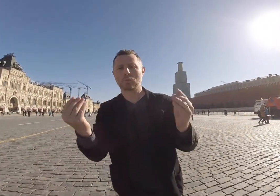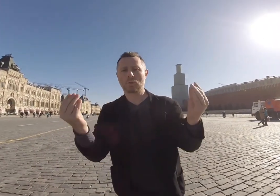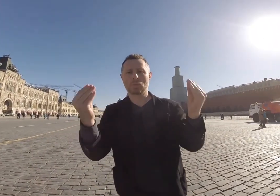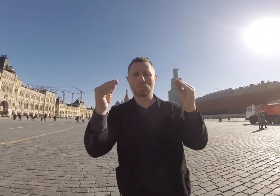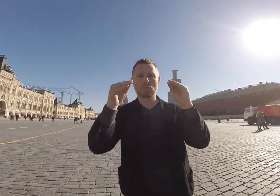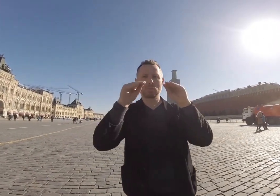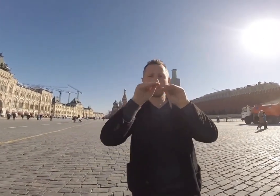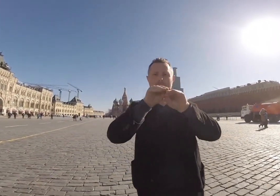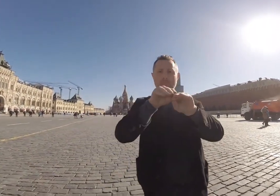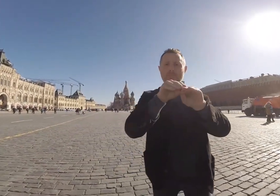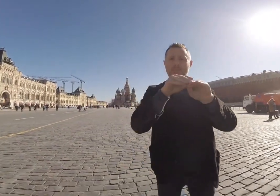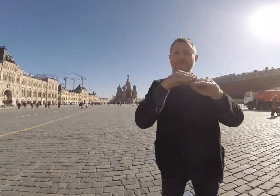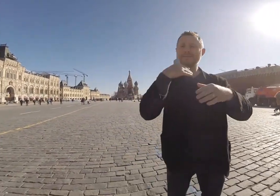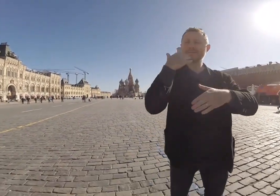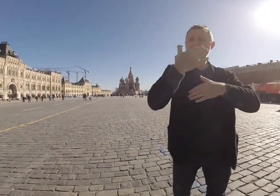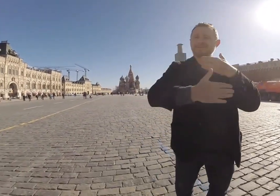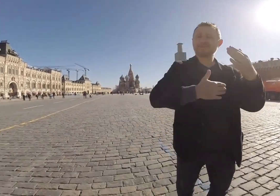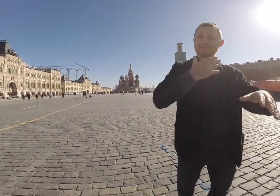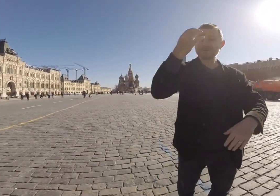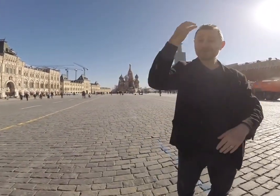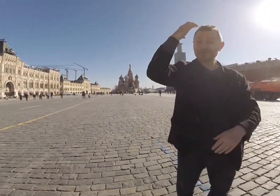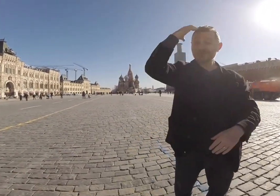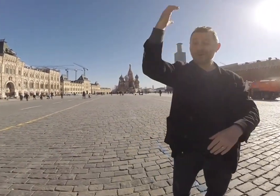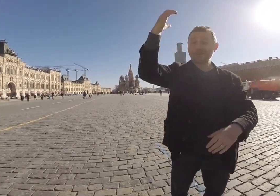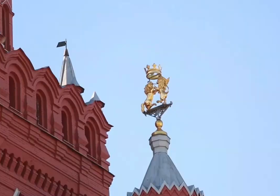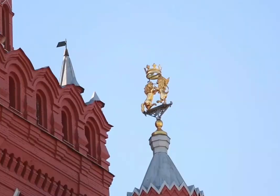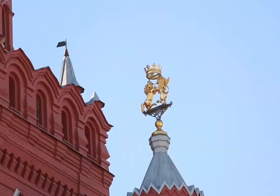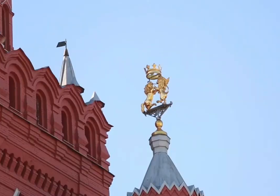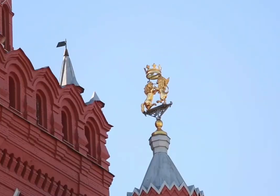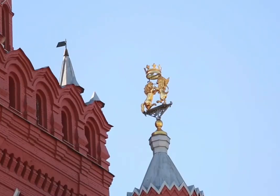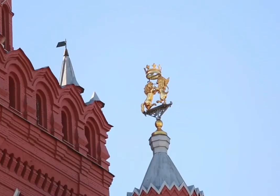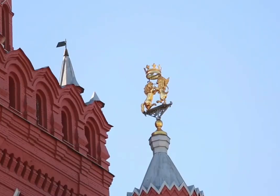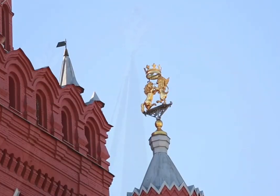the old Russian name—Krasnye Vorotka—meant “Beautiful Square.” Over